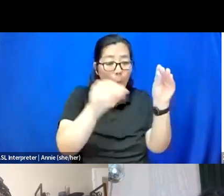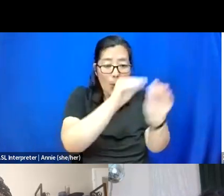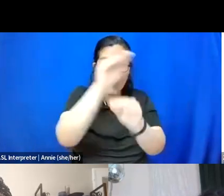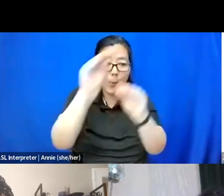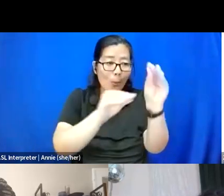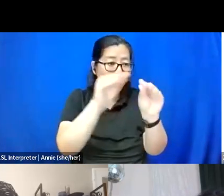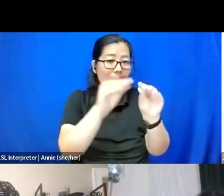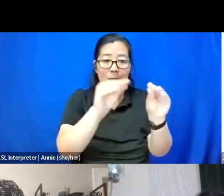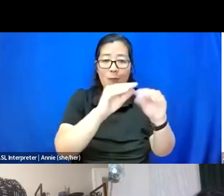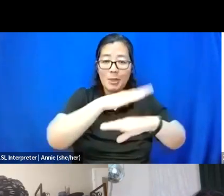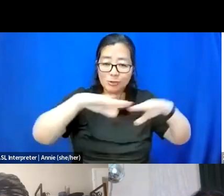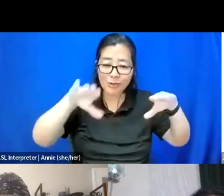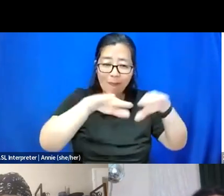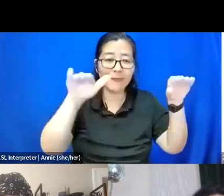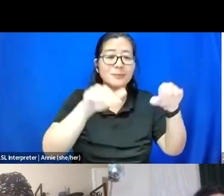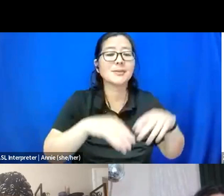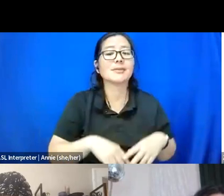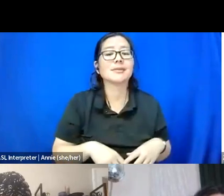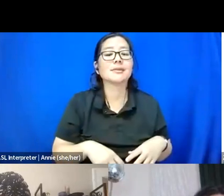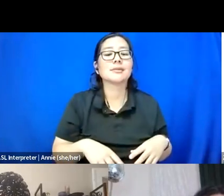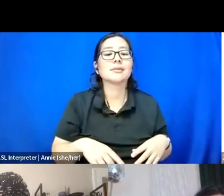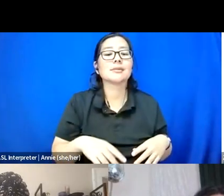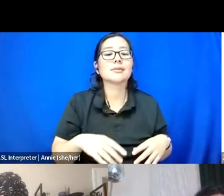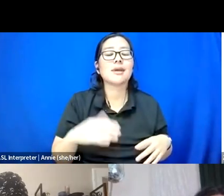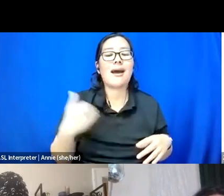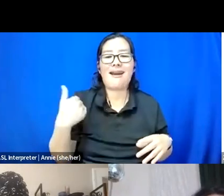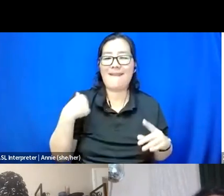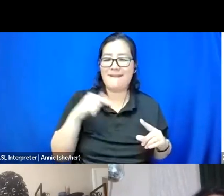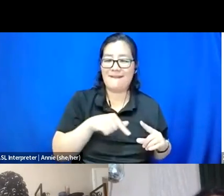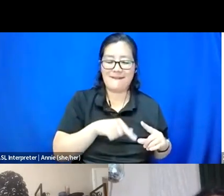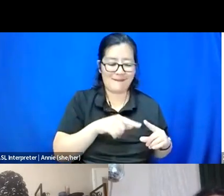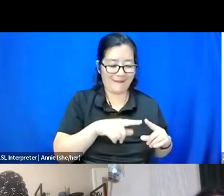I call it my ore altar.